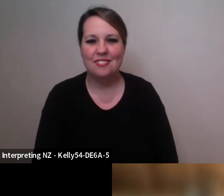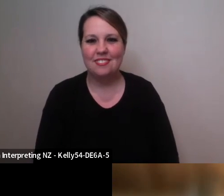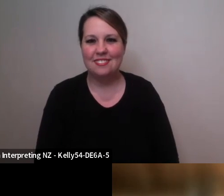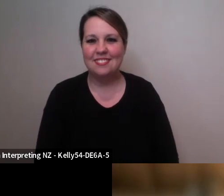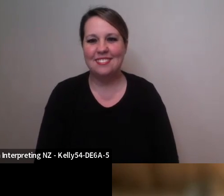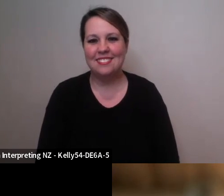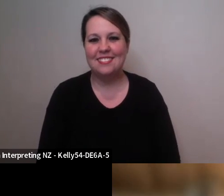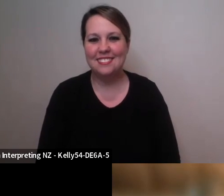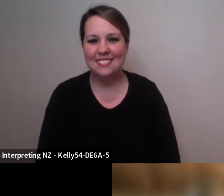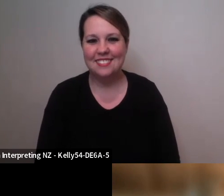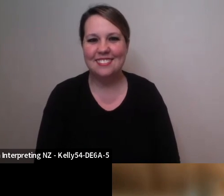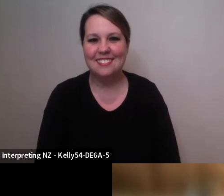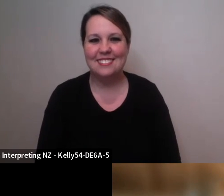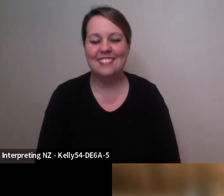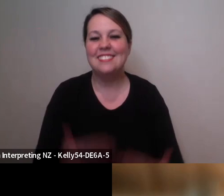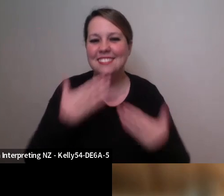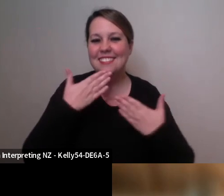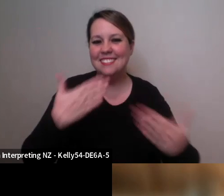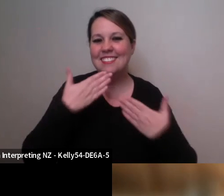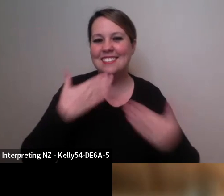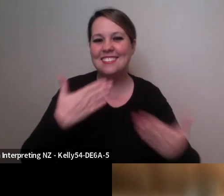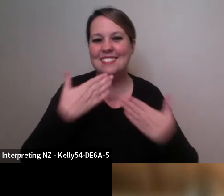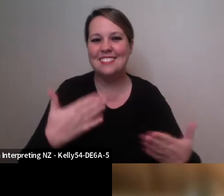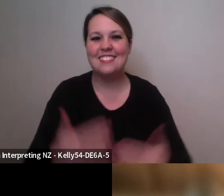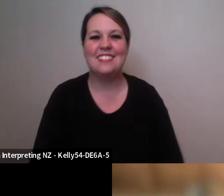I'll see you in the Māori minute - I'll see you in a Māori minute Marc.